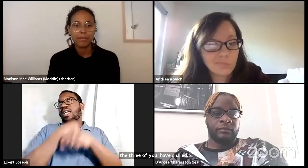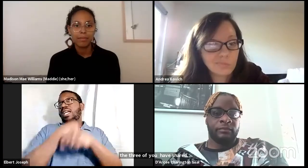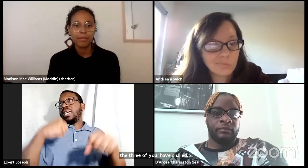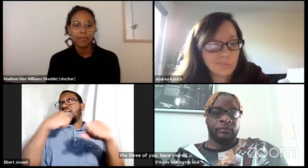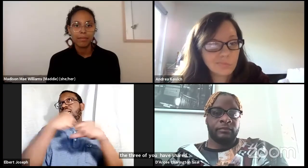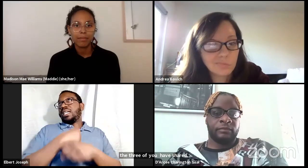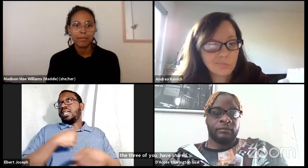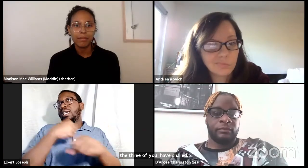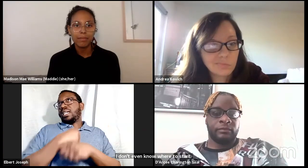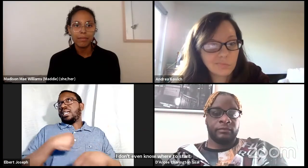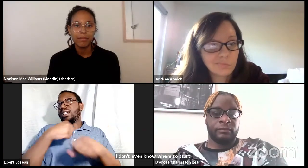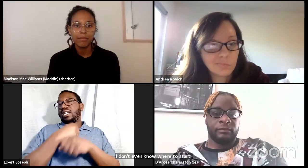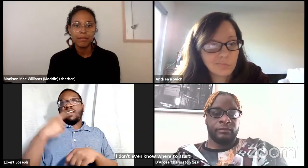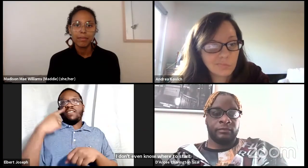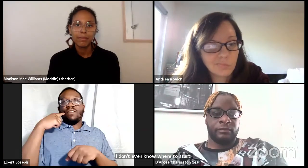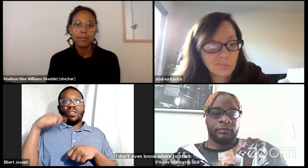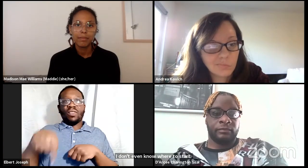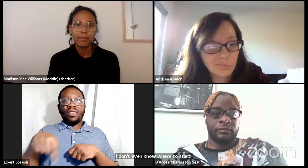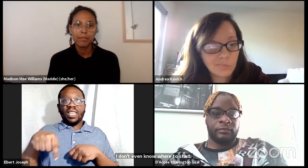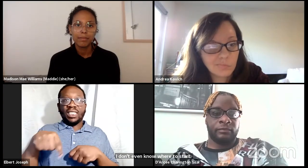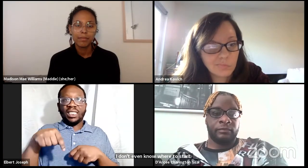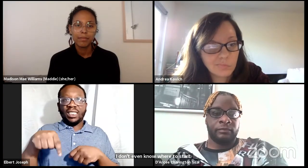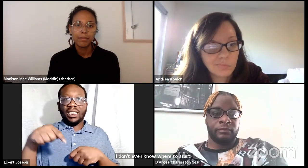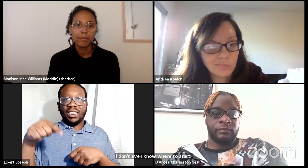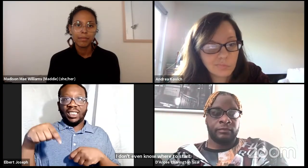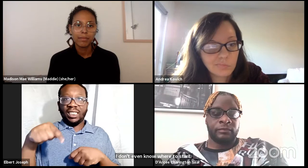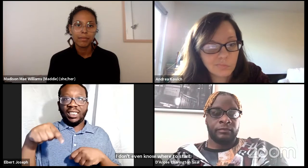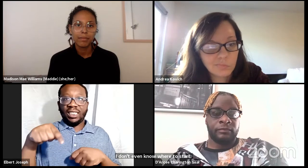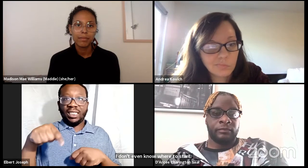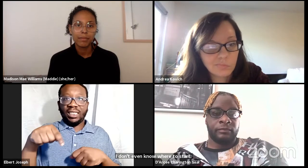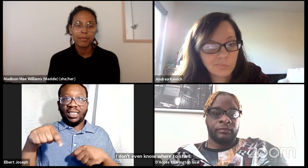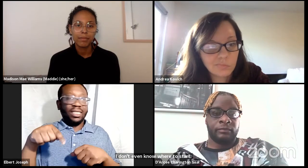I have been fighting for, I can't even for countless years.